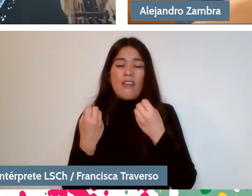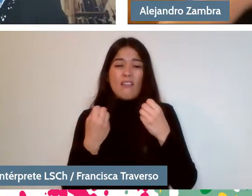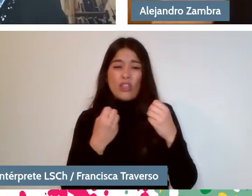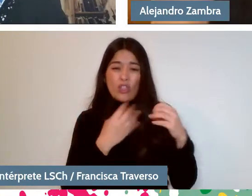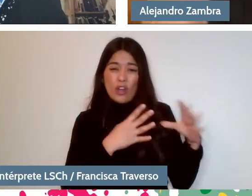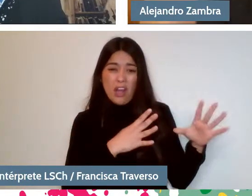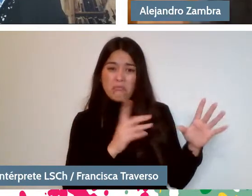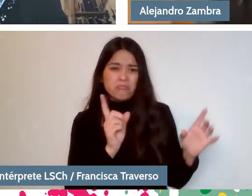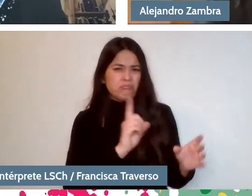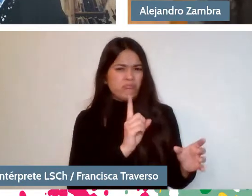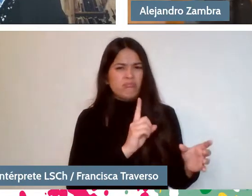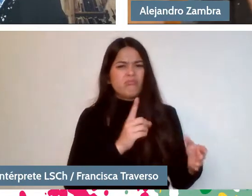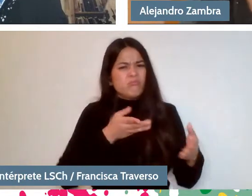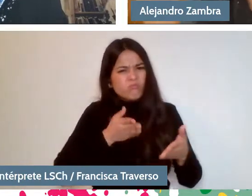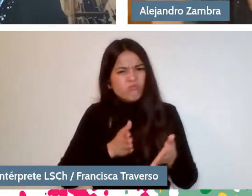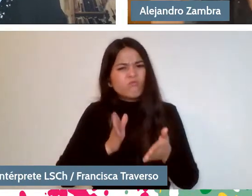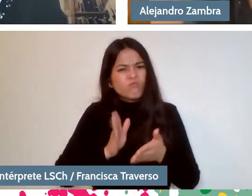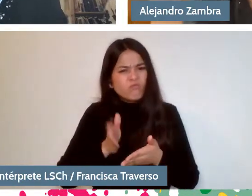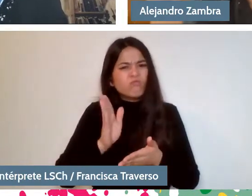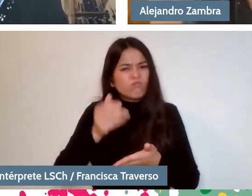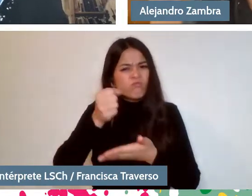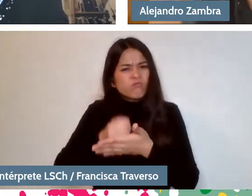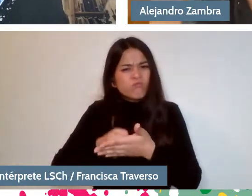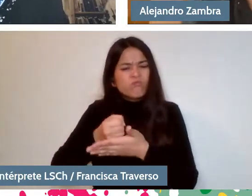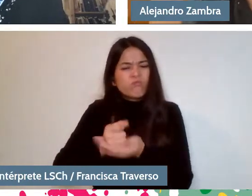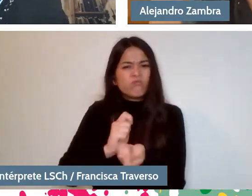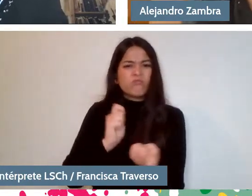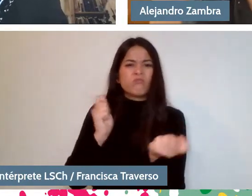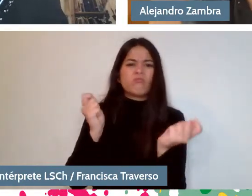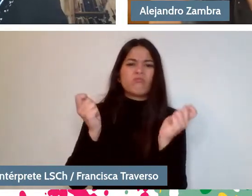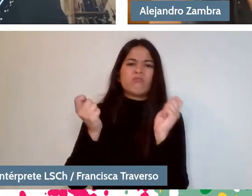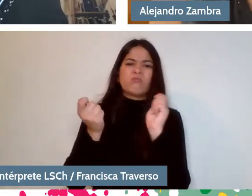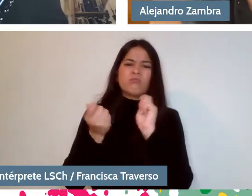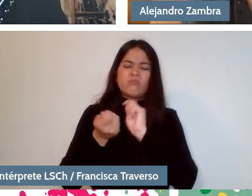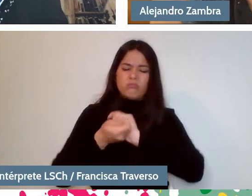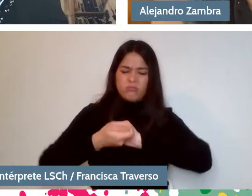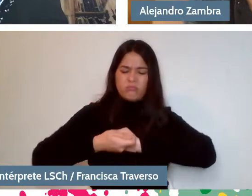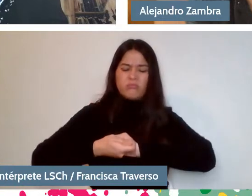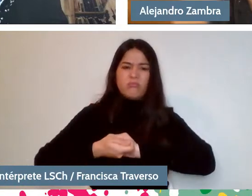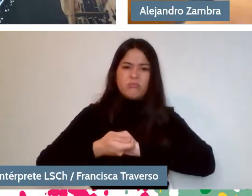and started translating them. And I think I translate them so much